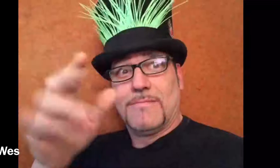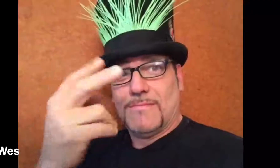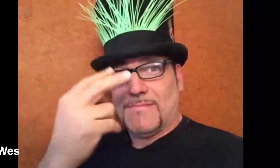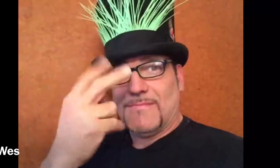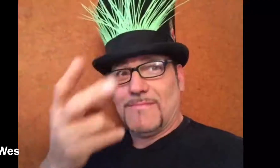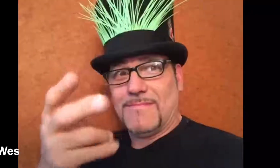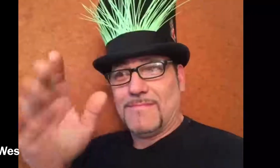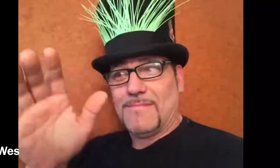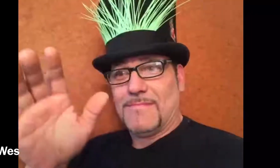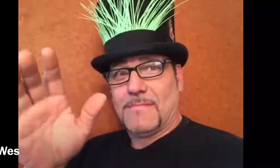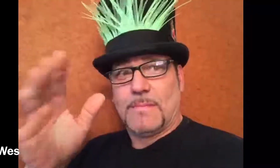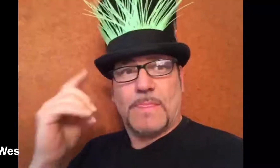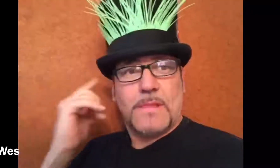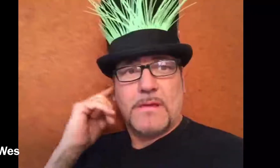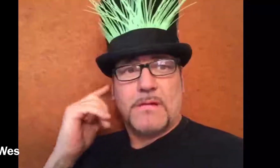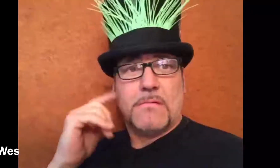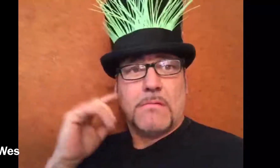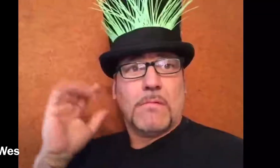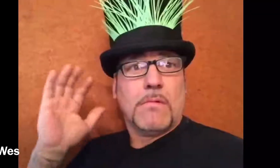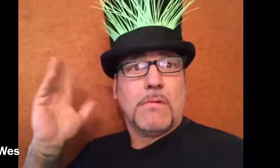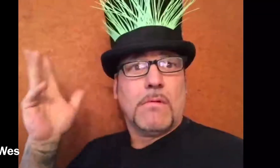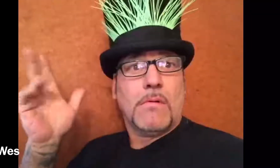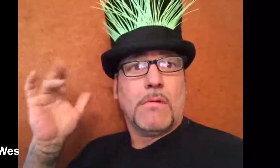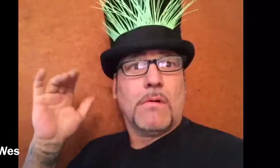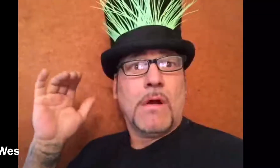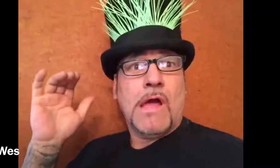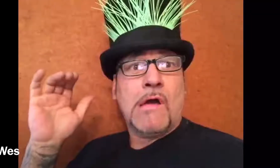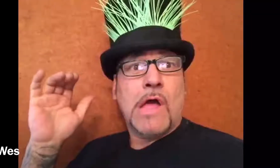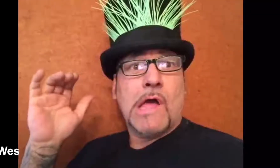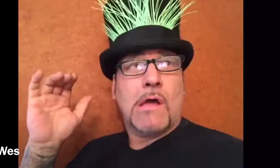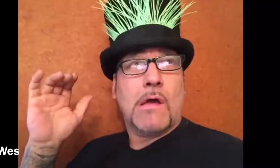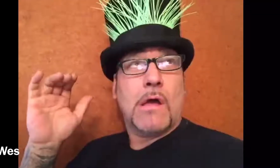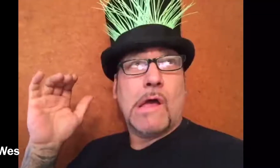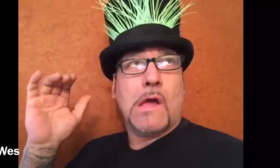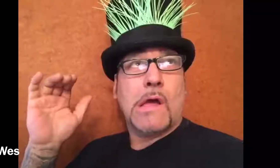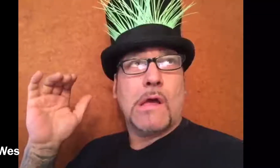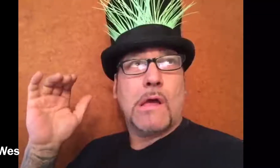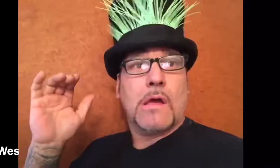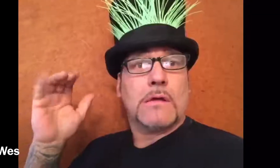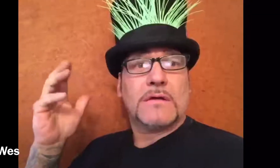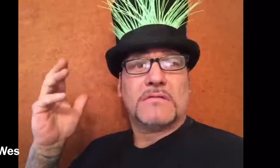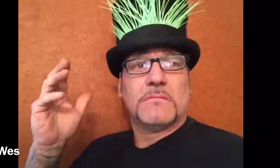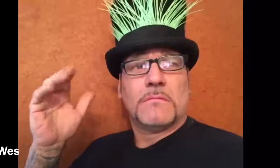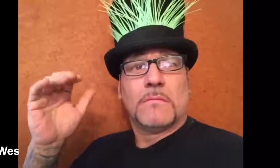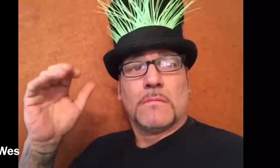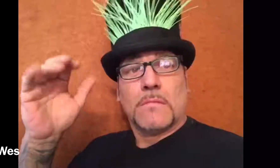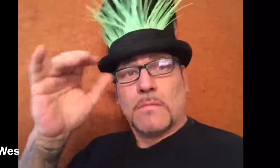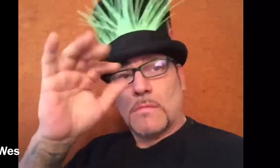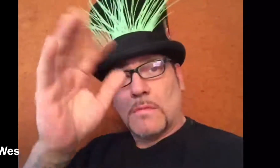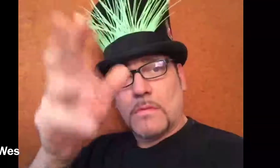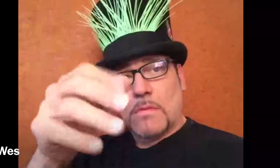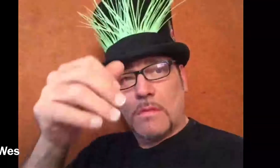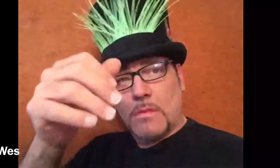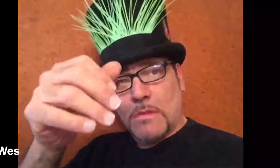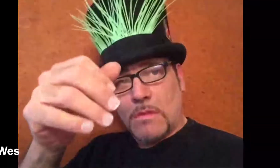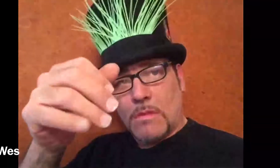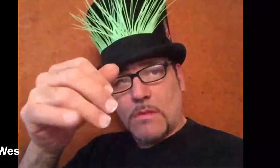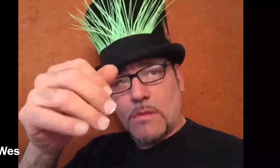I can see my hand, but I cannot hear. I am Deaf. *intimates a sound* (head shake meaning: That doesn't work, I cannot hear) (gesture means: but I can see signs) ASL